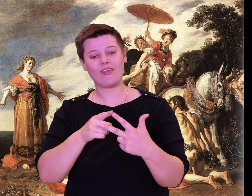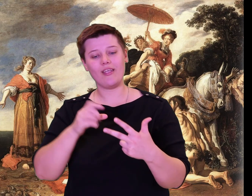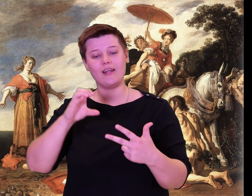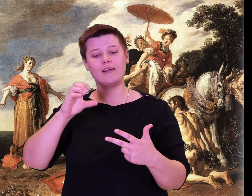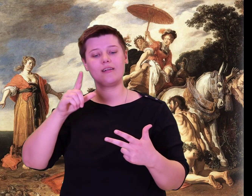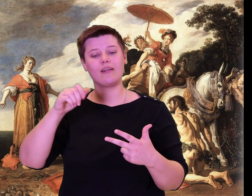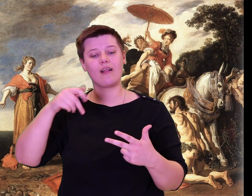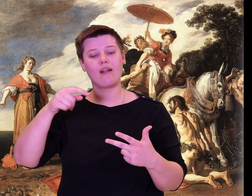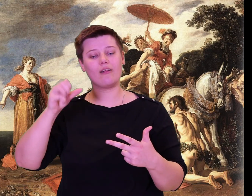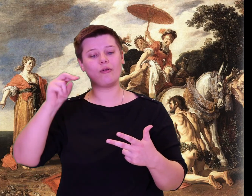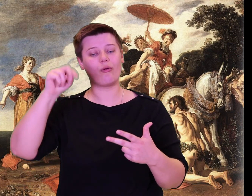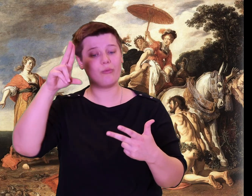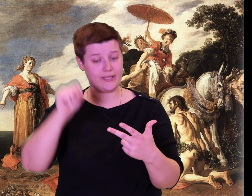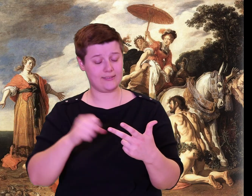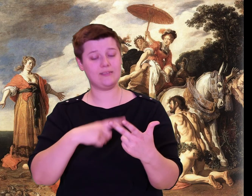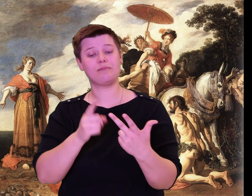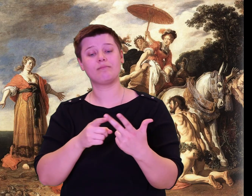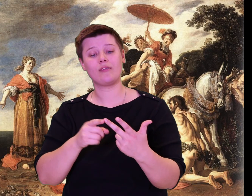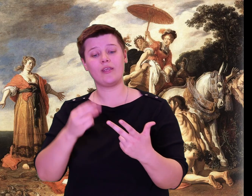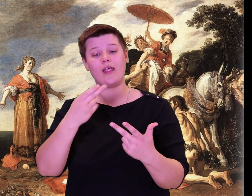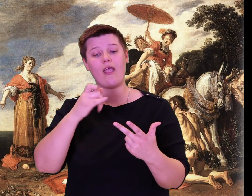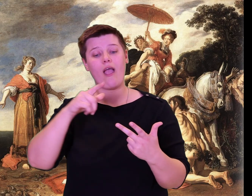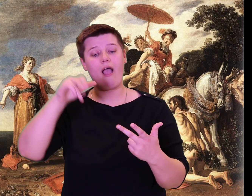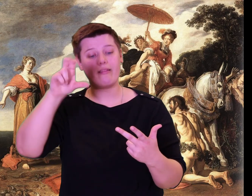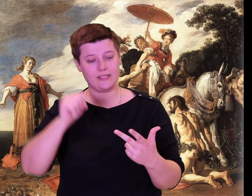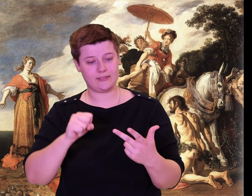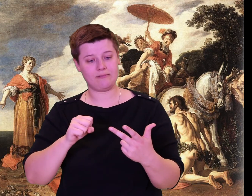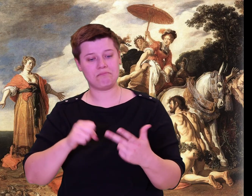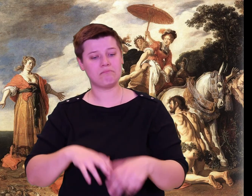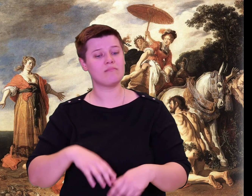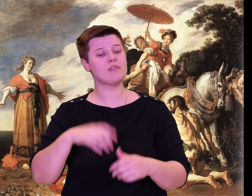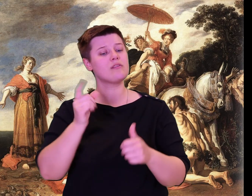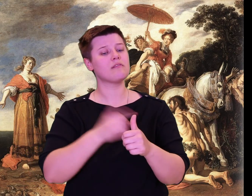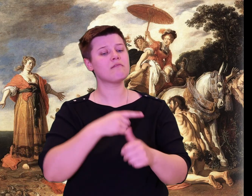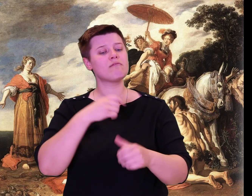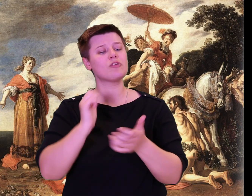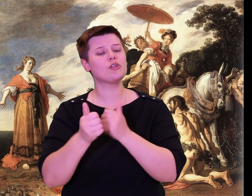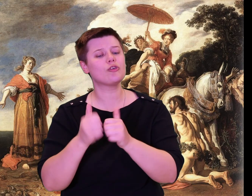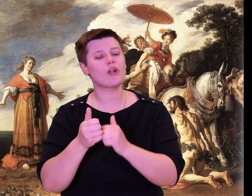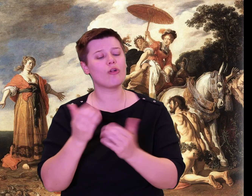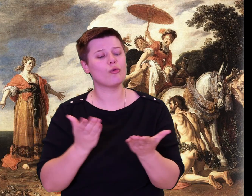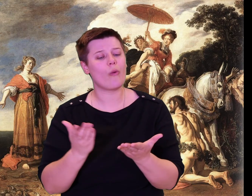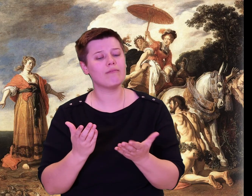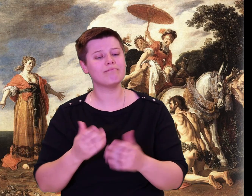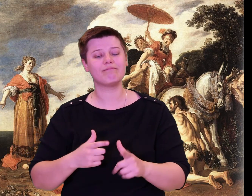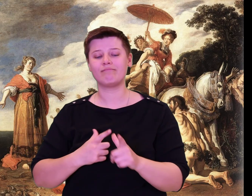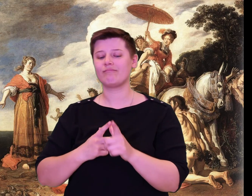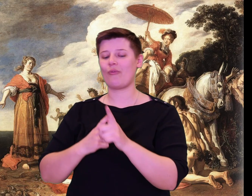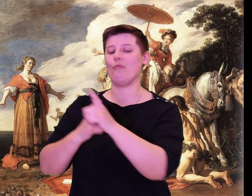First came the foot race. They lined up, and dashed all in an instant, right